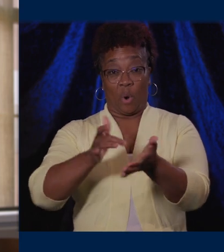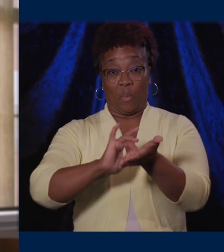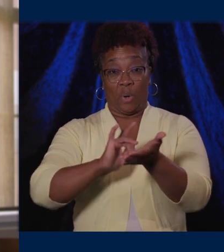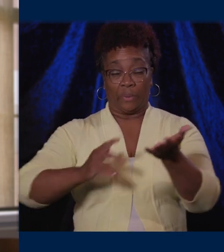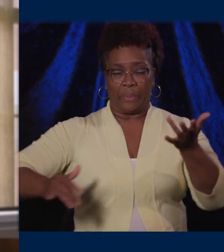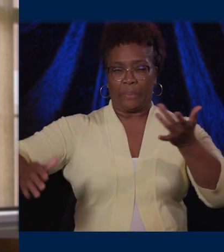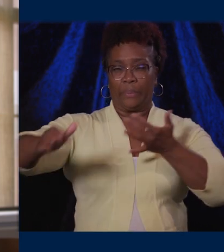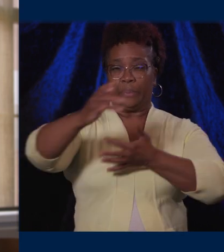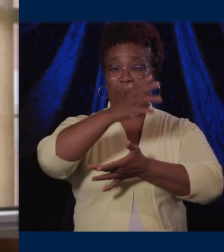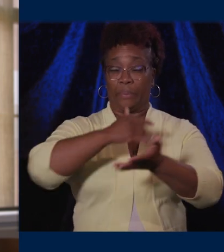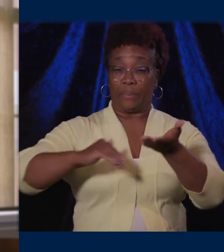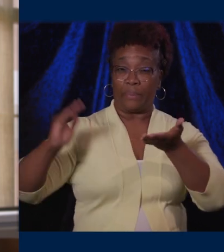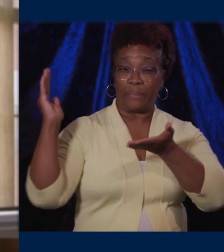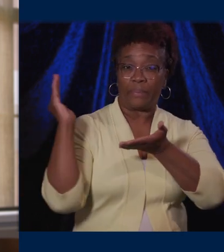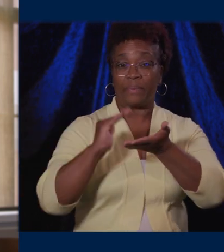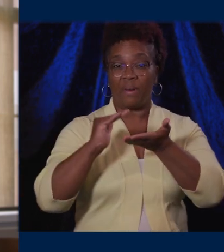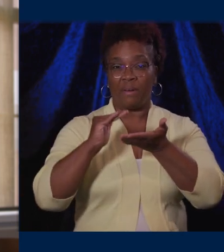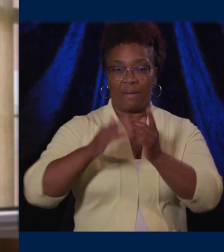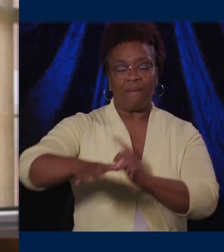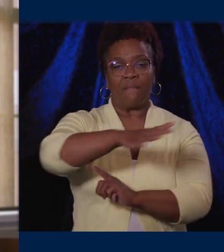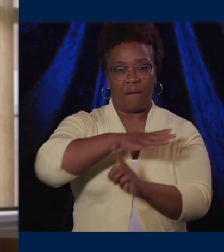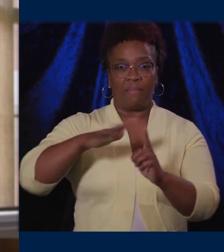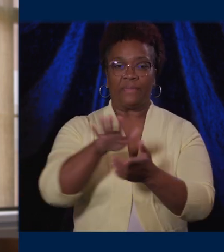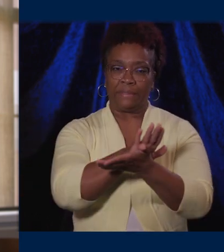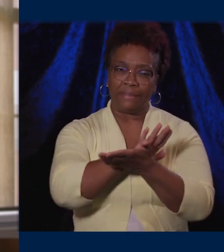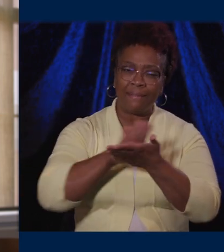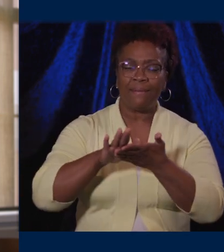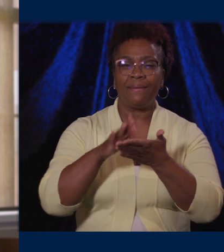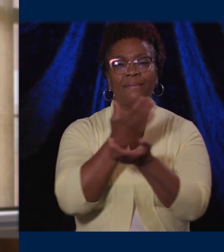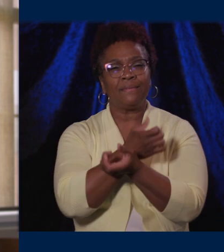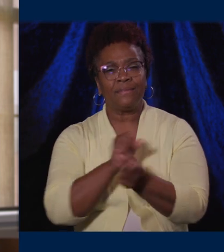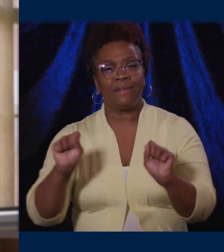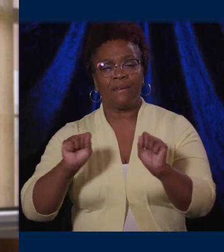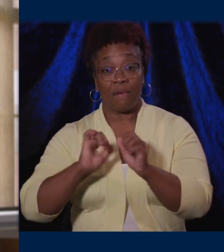we’re also advancing environmentalism through community partnerships and applied research.